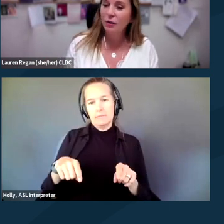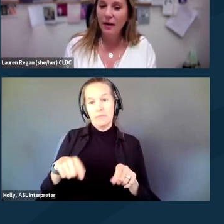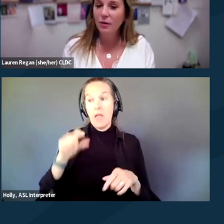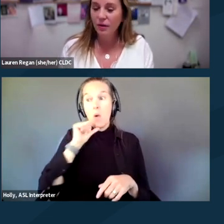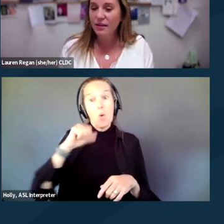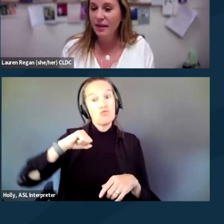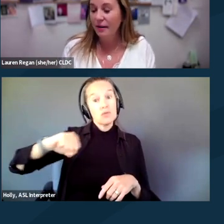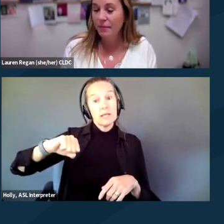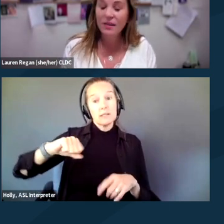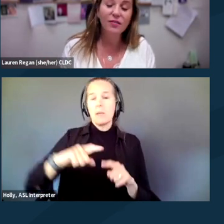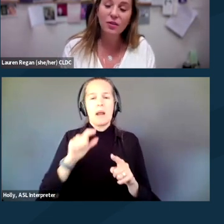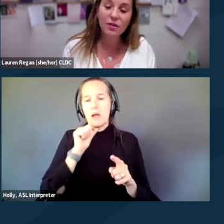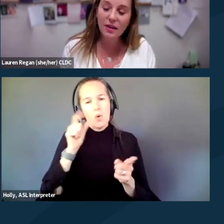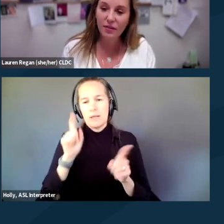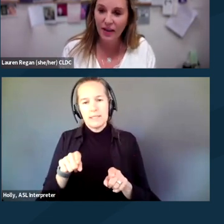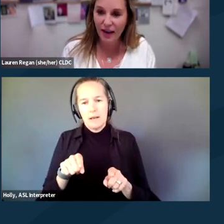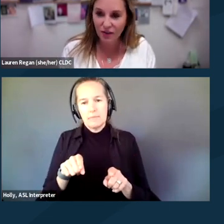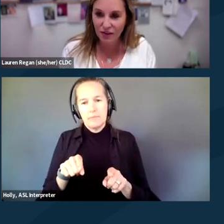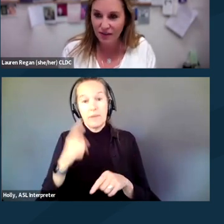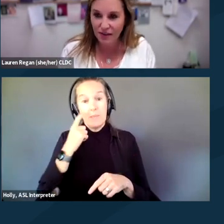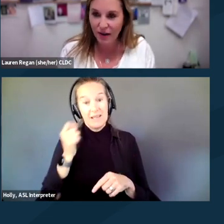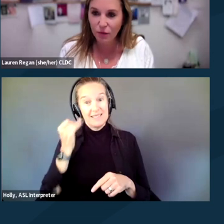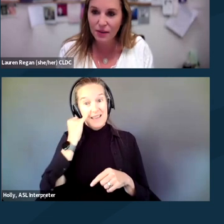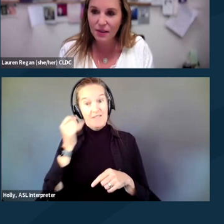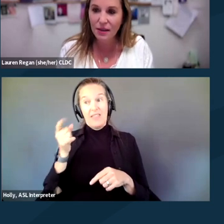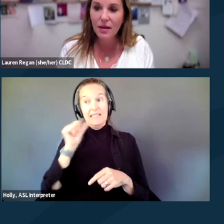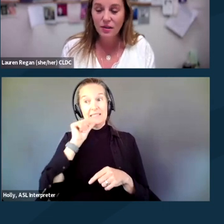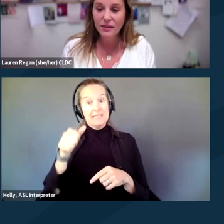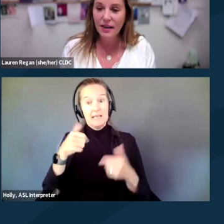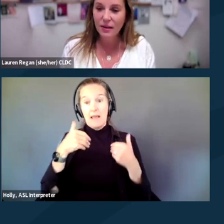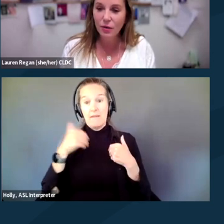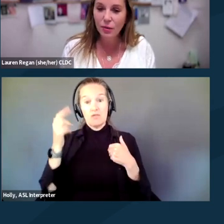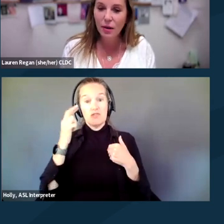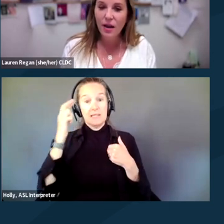but I don't consent." Because if it turns out that they actually didn't have a reason to detain you,